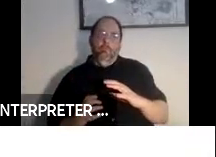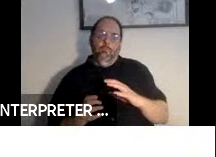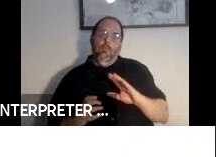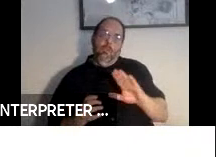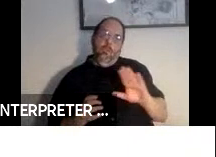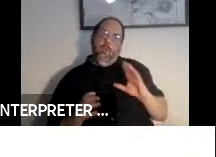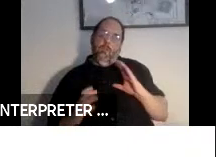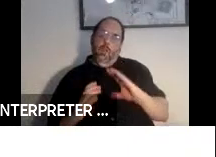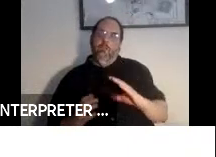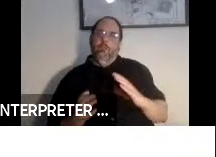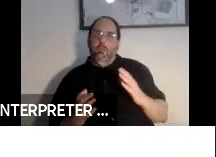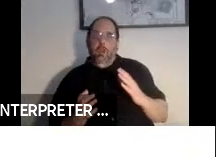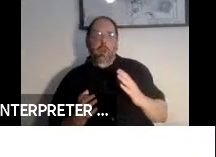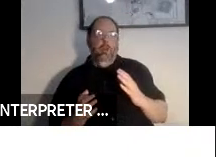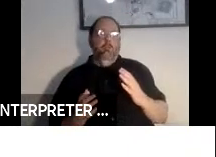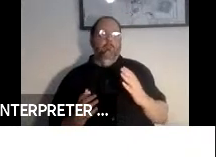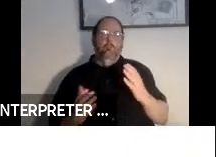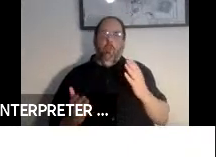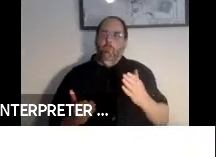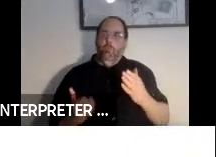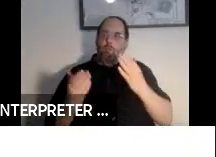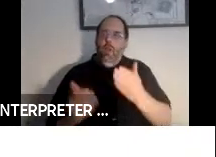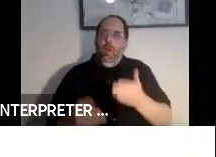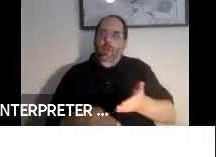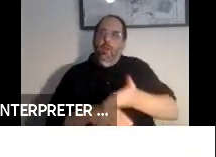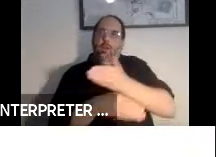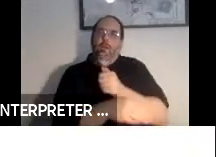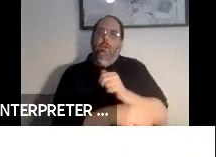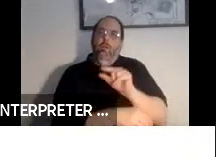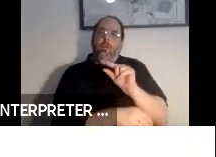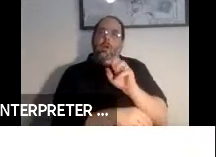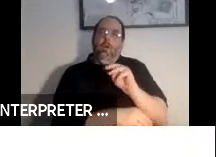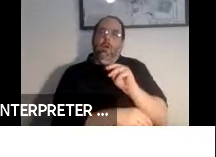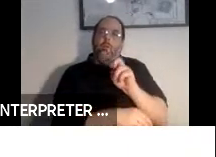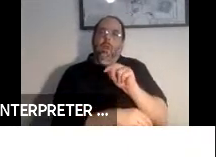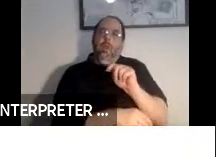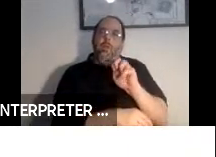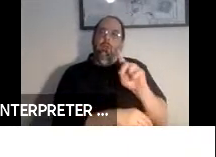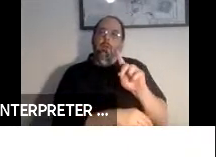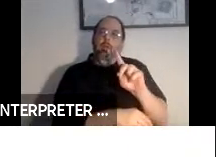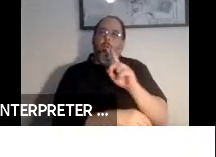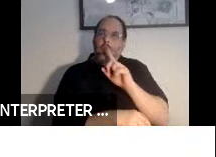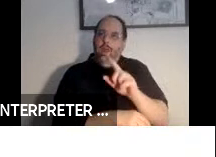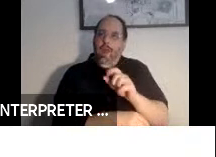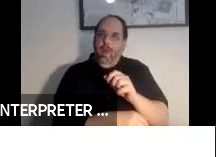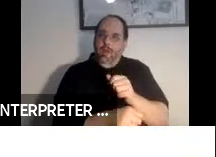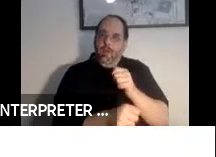potential augmented reality to facilitate some of their various individualized needs.